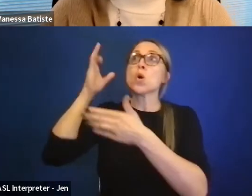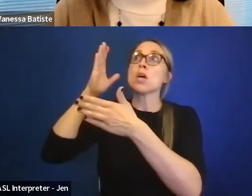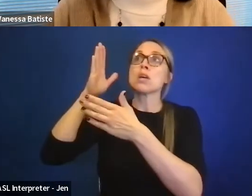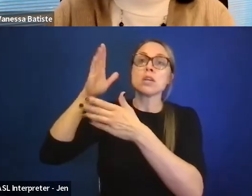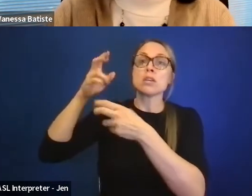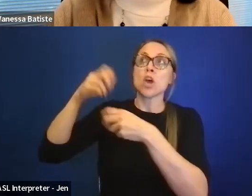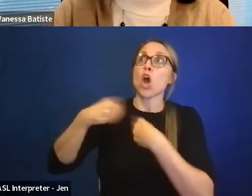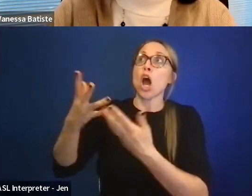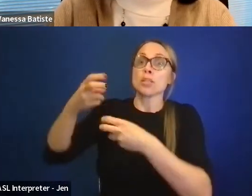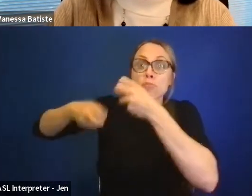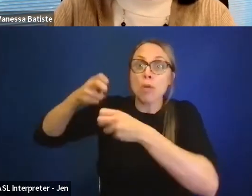Thank you. Is it to Lisa?